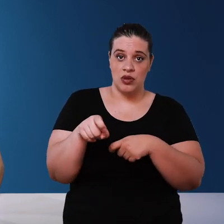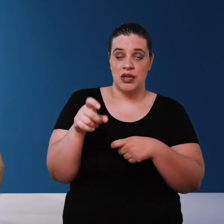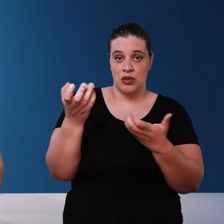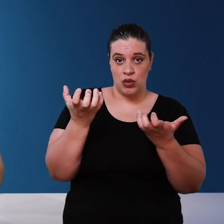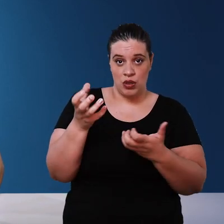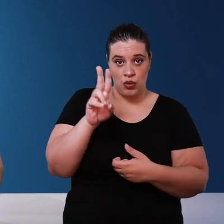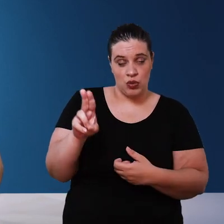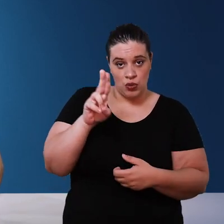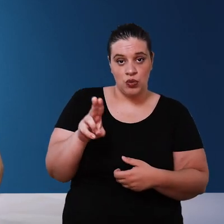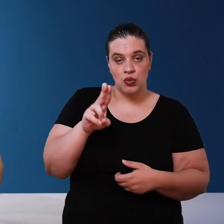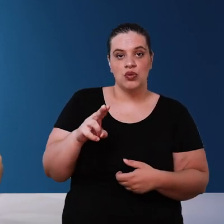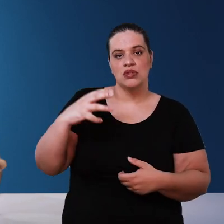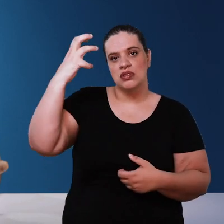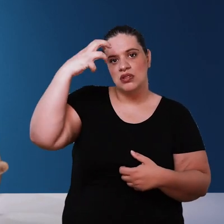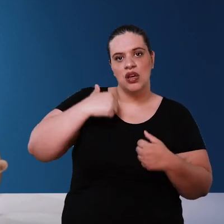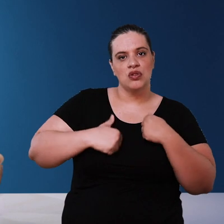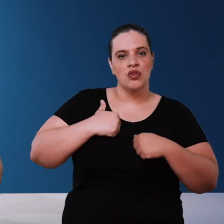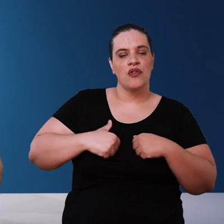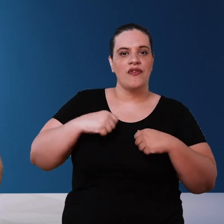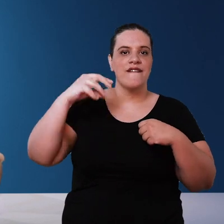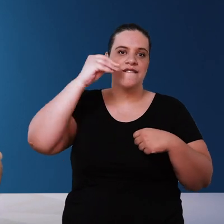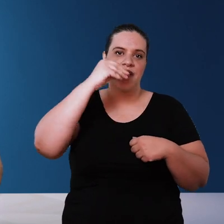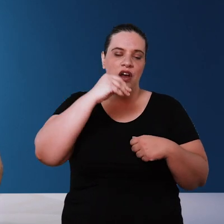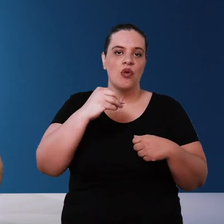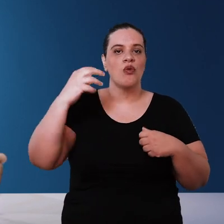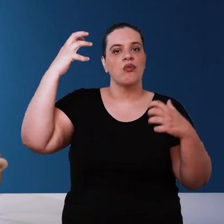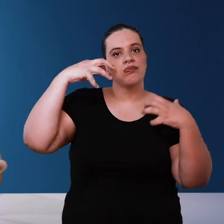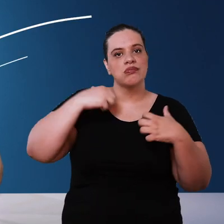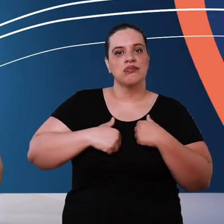of rainwater use a low flow shower so your water will last